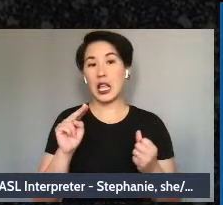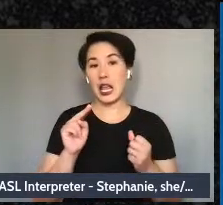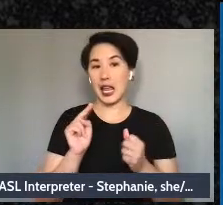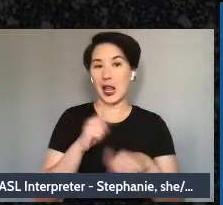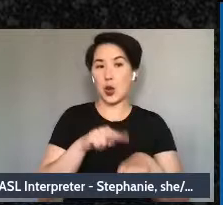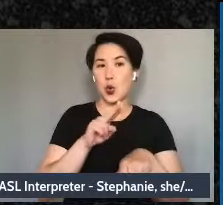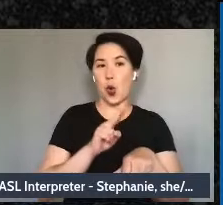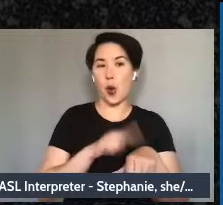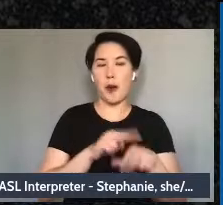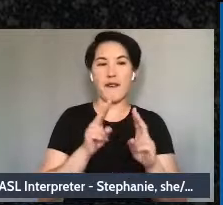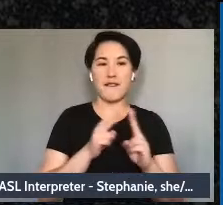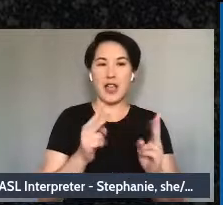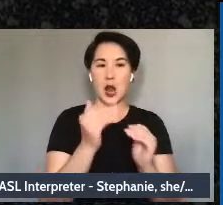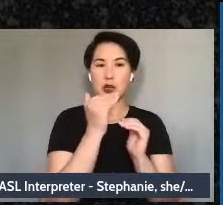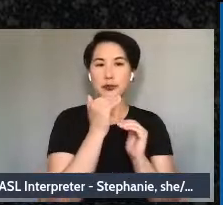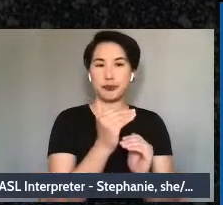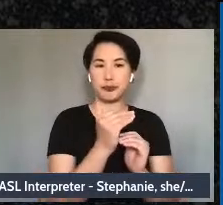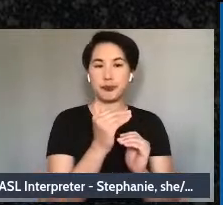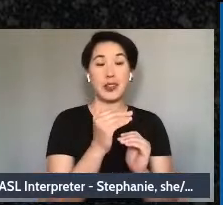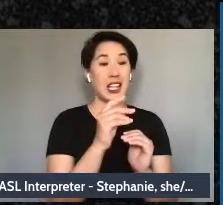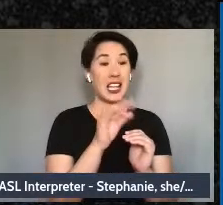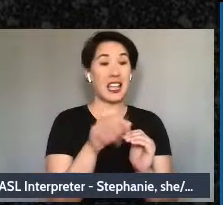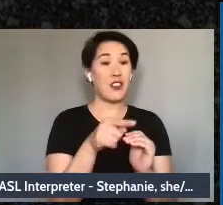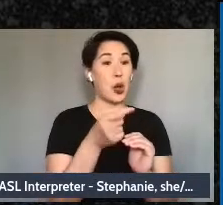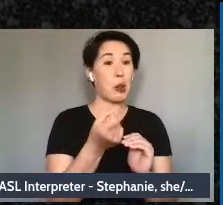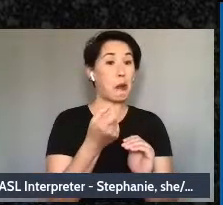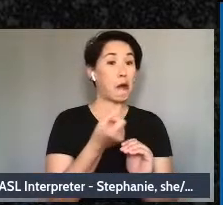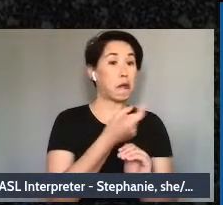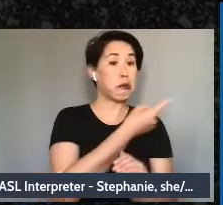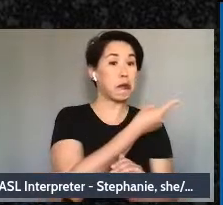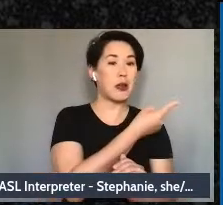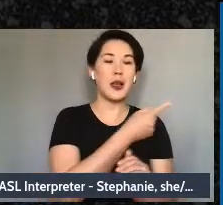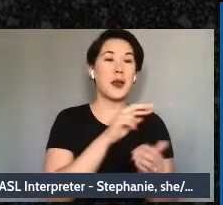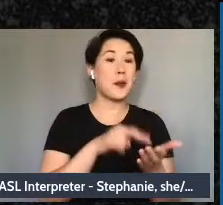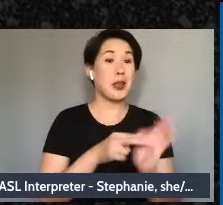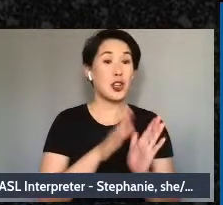and if you deviate from these norms you lose your rights of autonomy and self-determination.